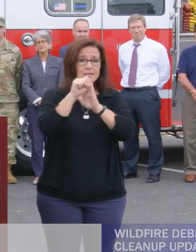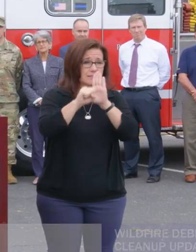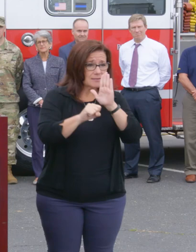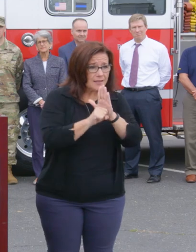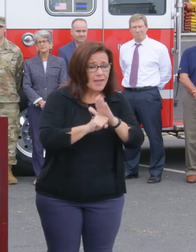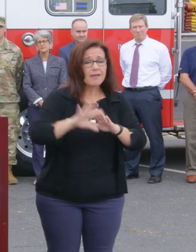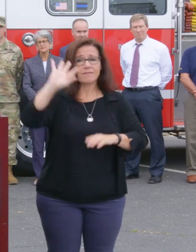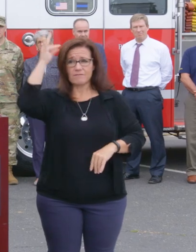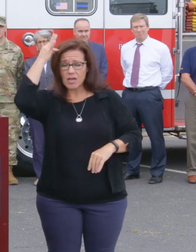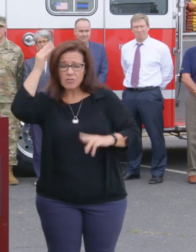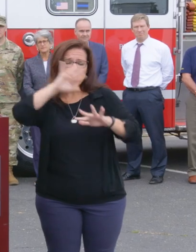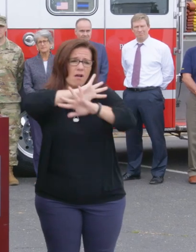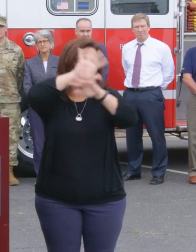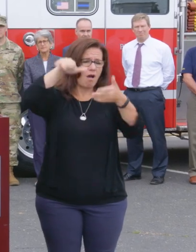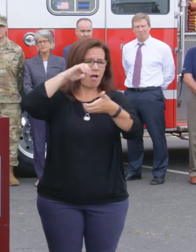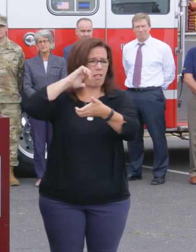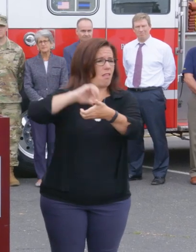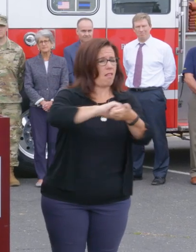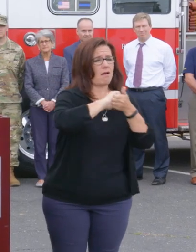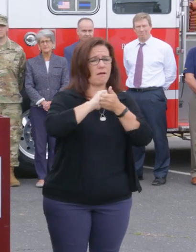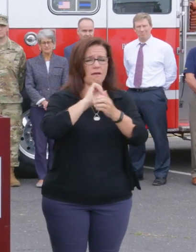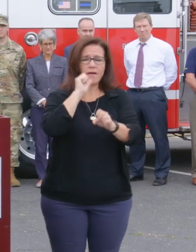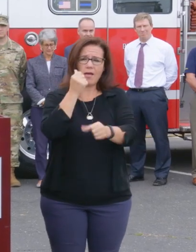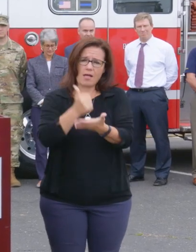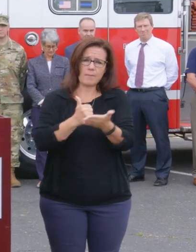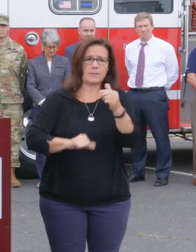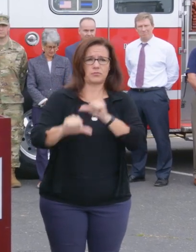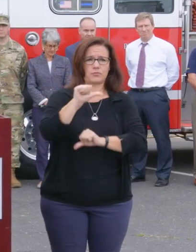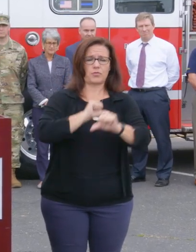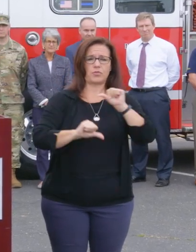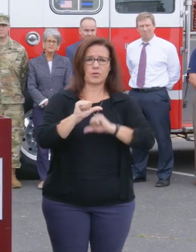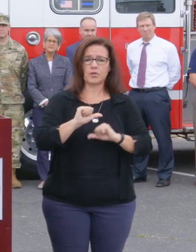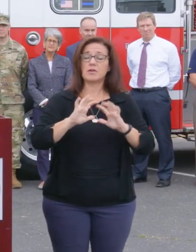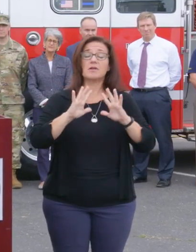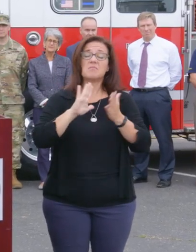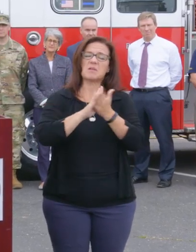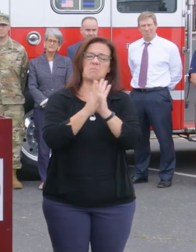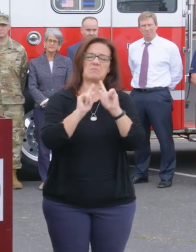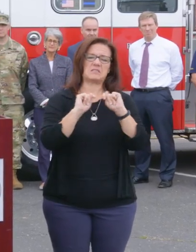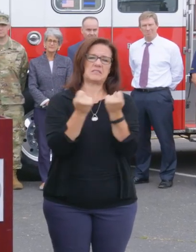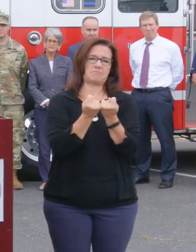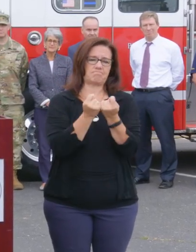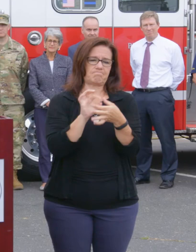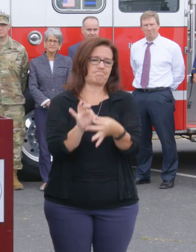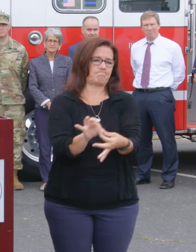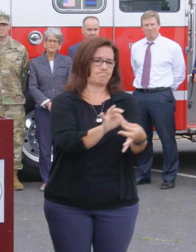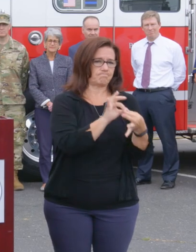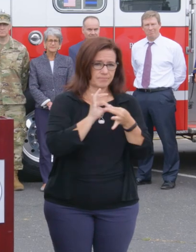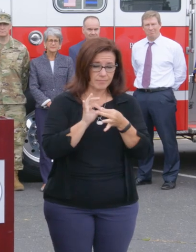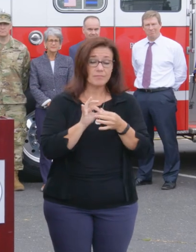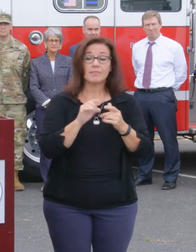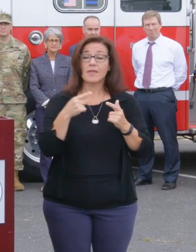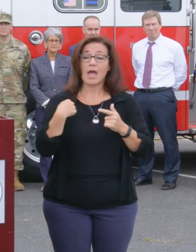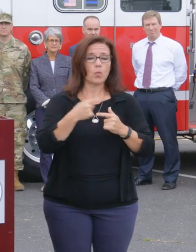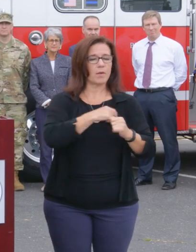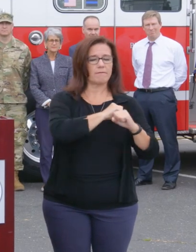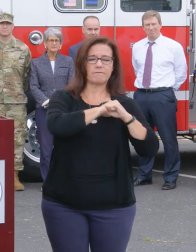coming together as a team and fighting back and the the cooperation was